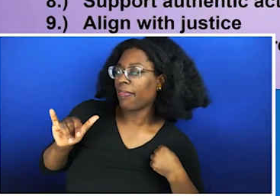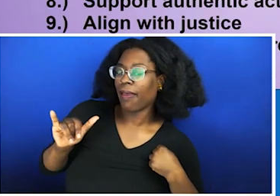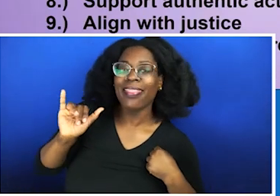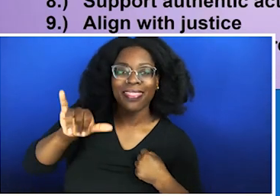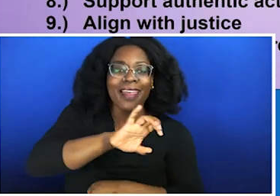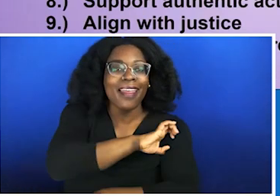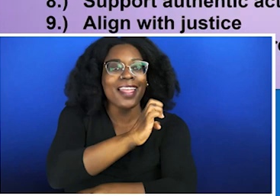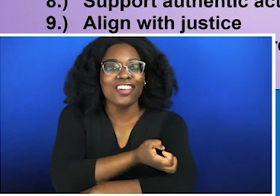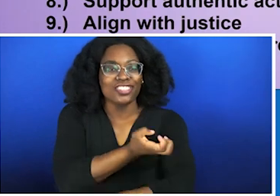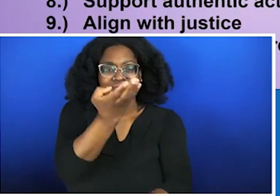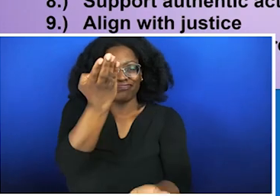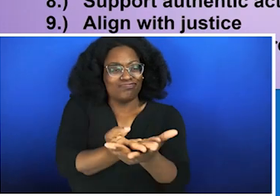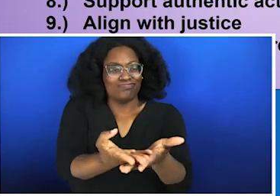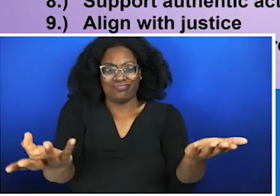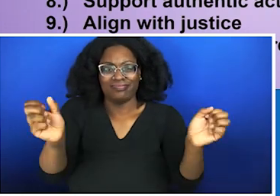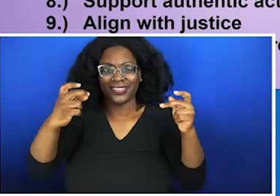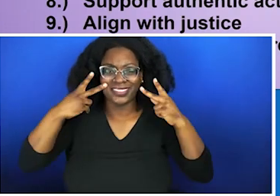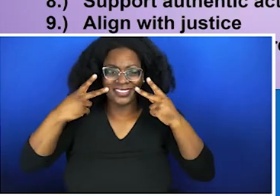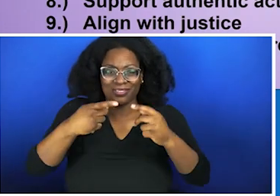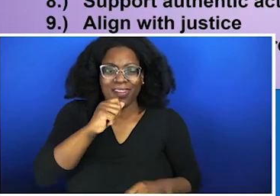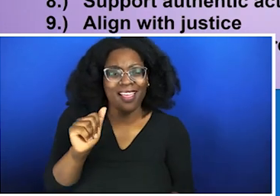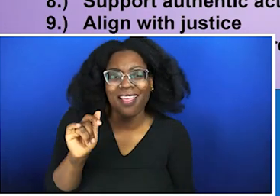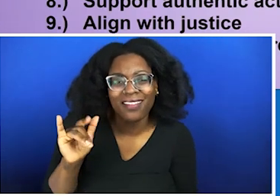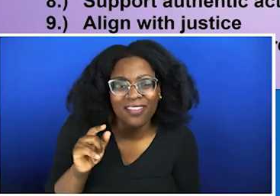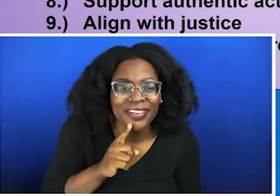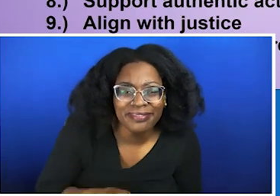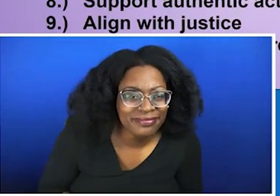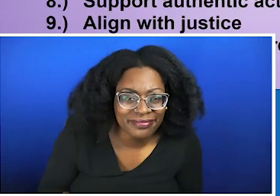getting to a point where the wheat is going to be separated from the chaff, and you just